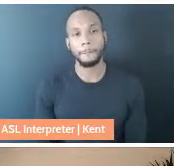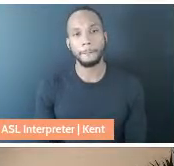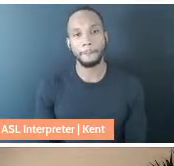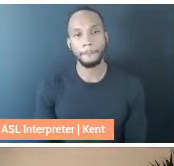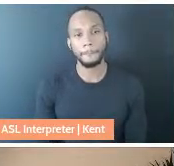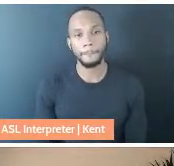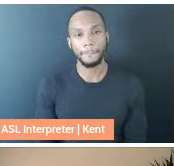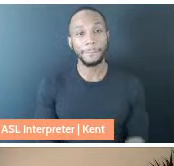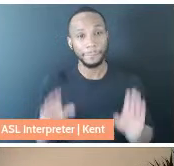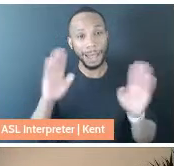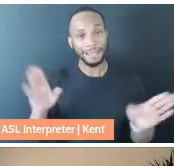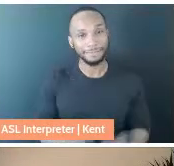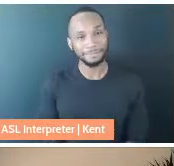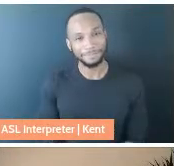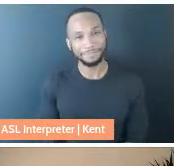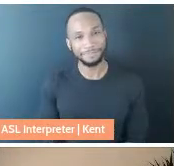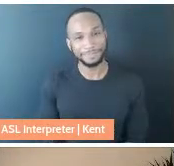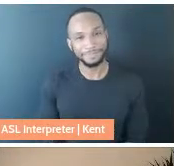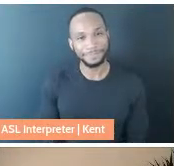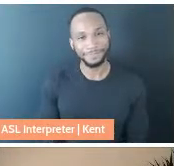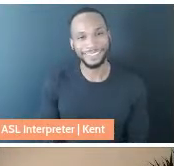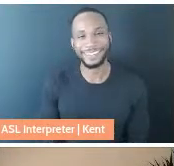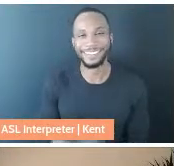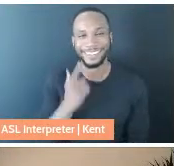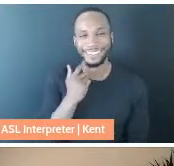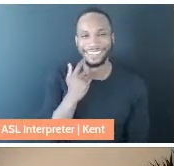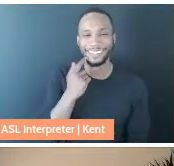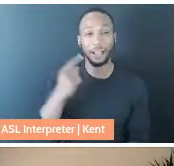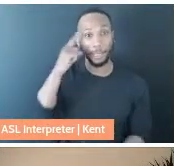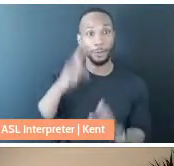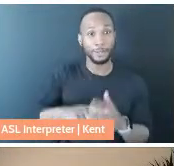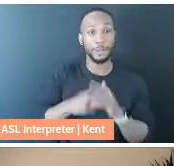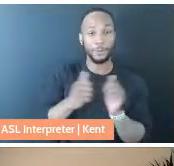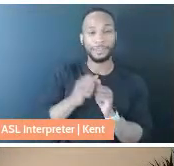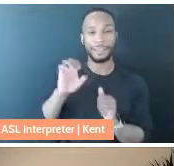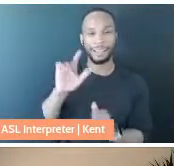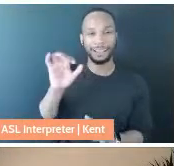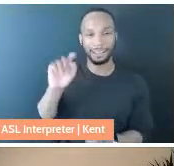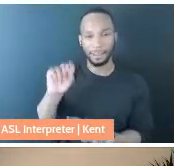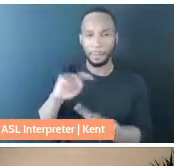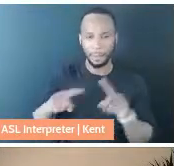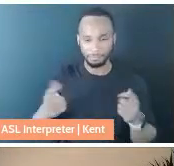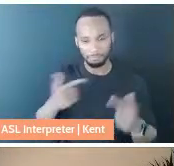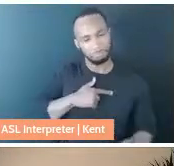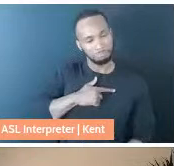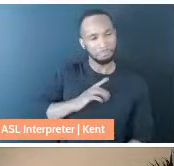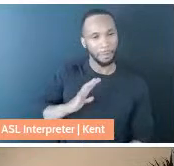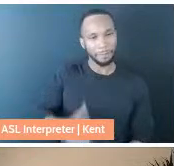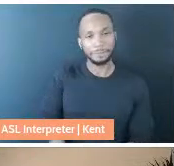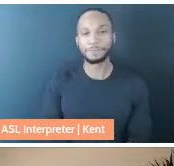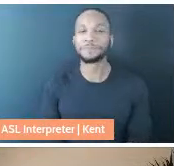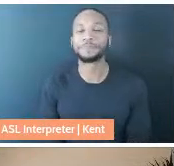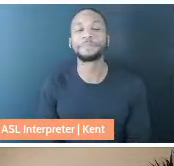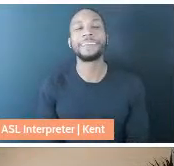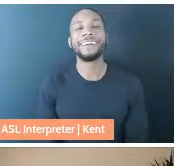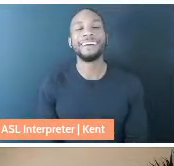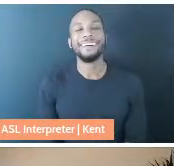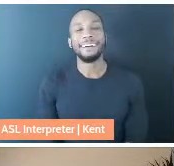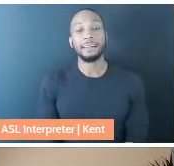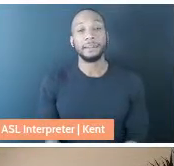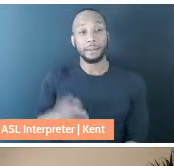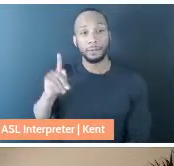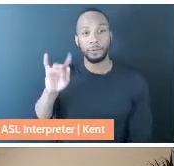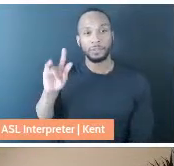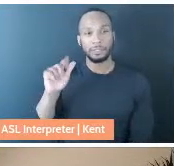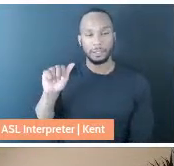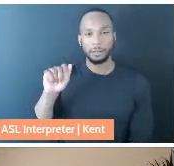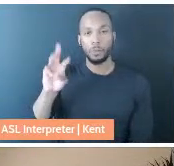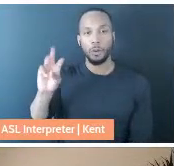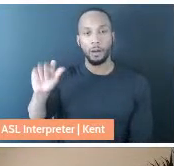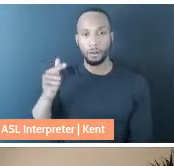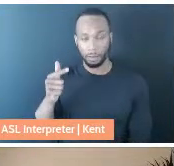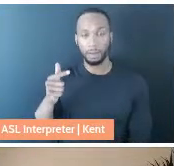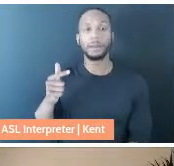Hi. I thought we were starting with Elliot, but I'll go. I'm Kristina Wong. I'm on Tongva